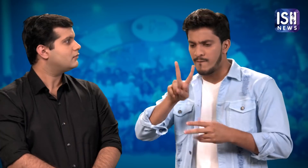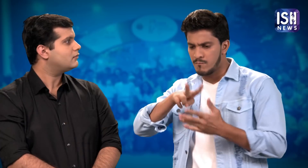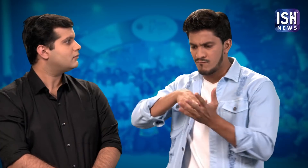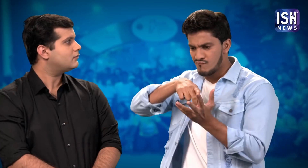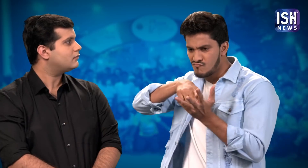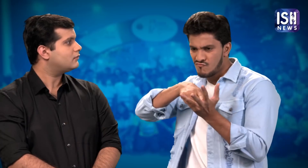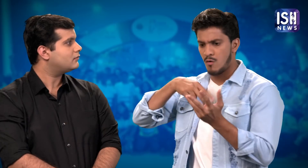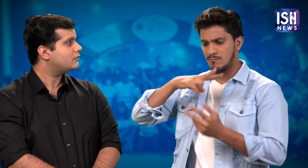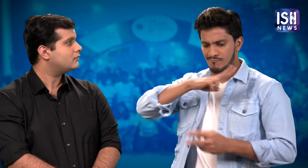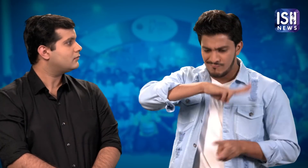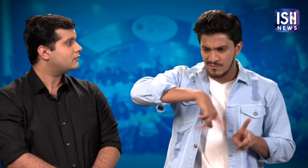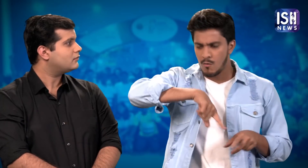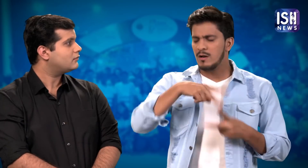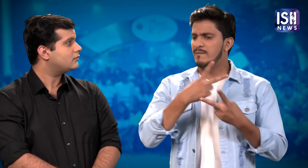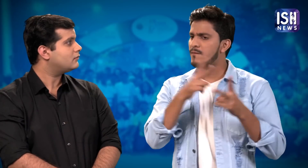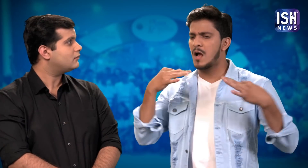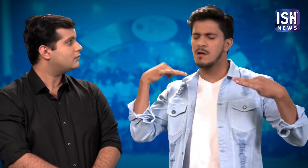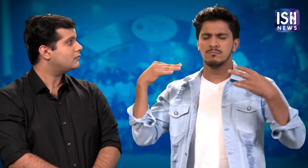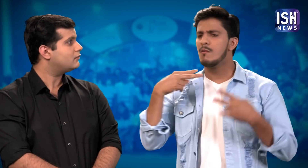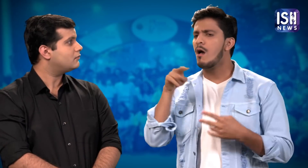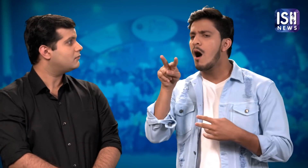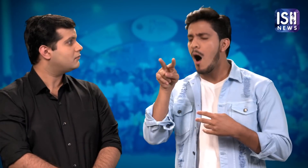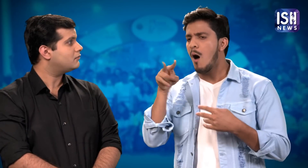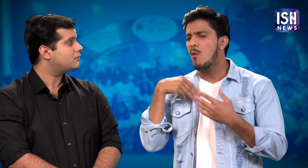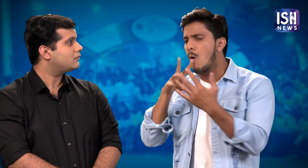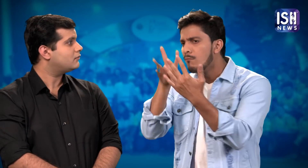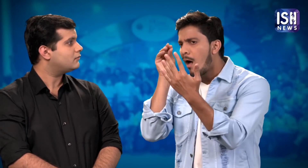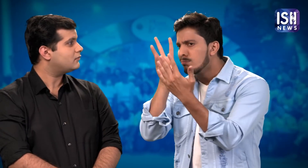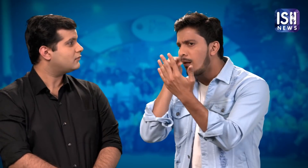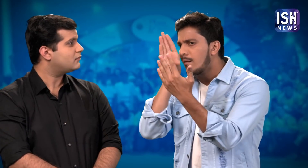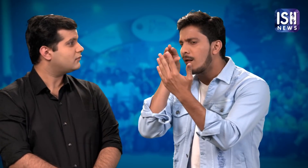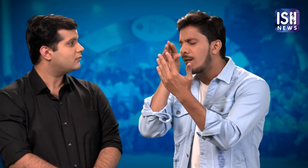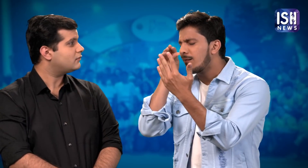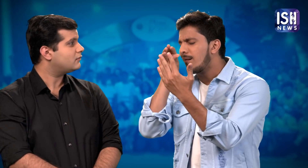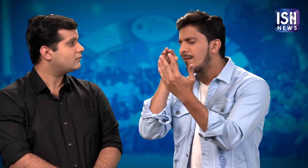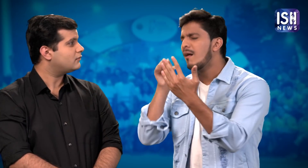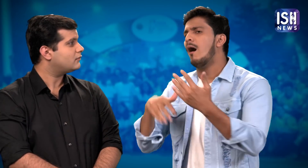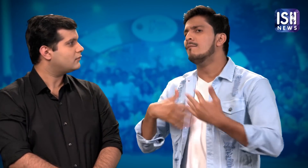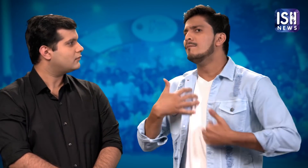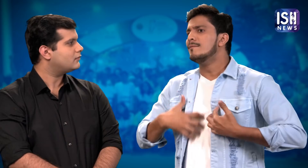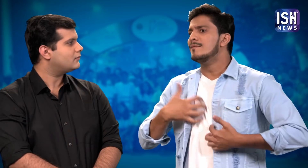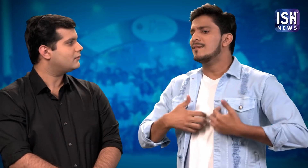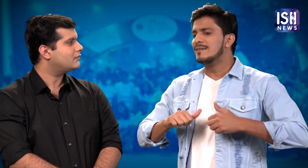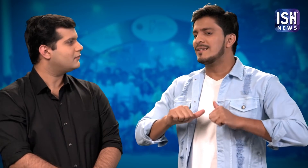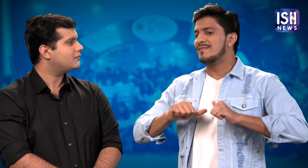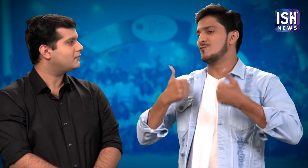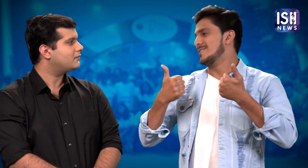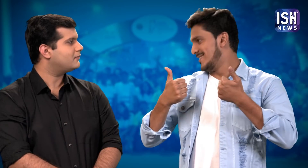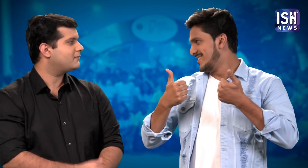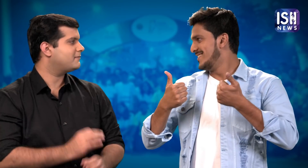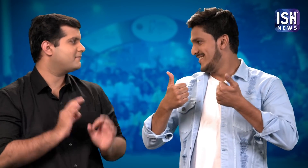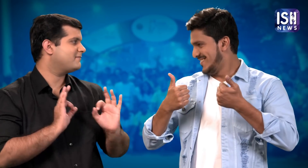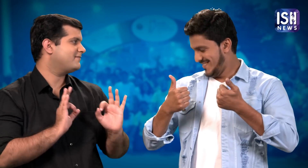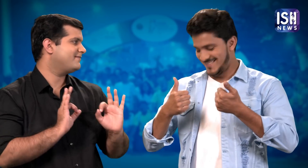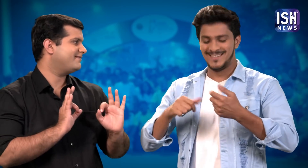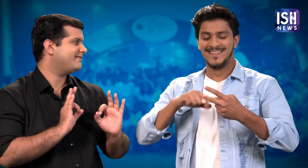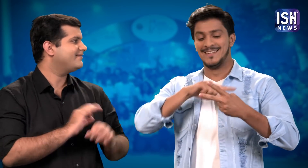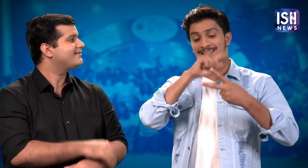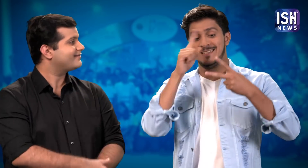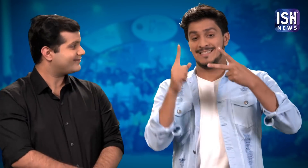I learnt the way he would moon walk and all his dance moves. That's how I became a good dancer. Secondly,